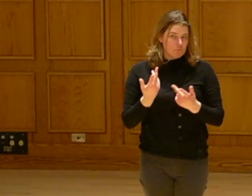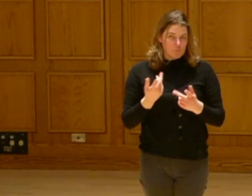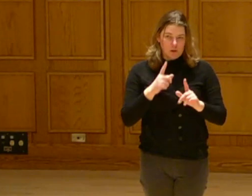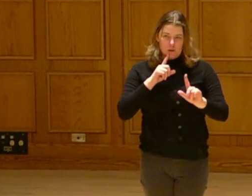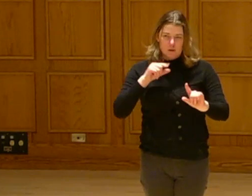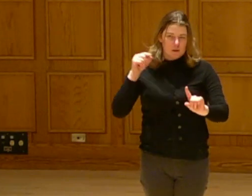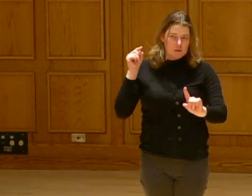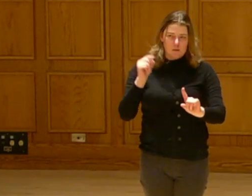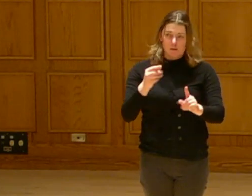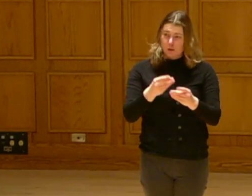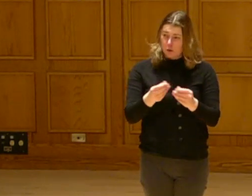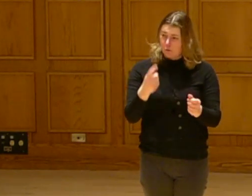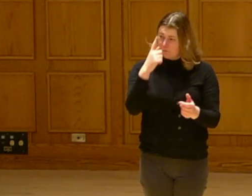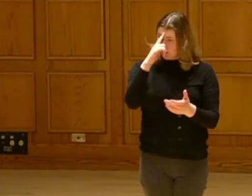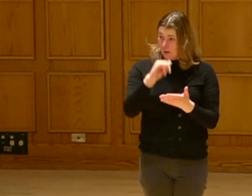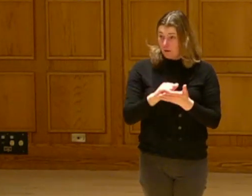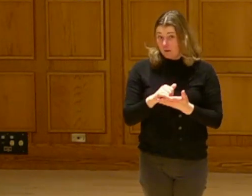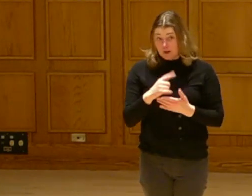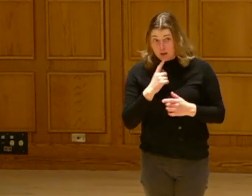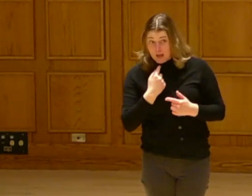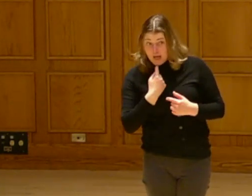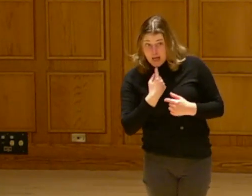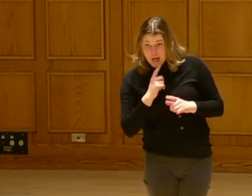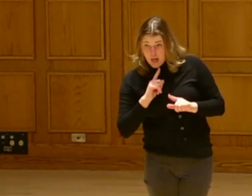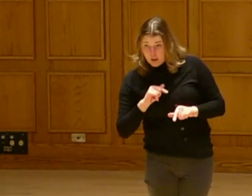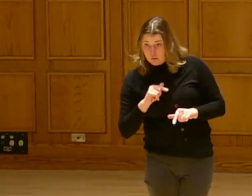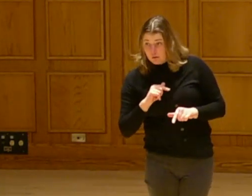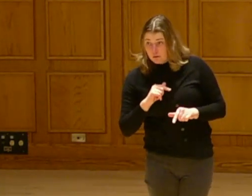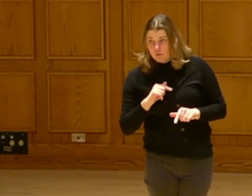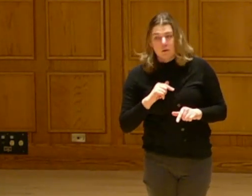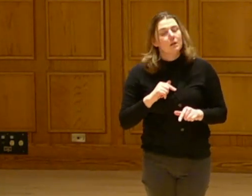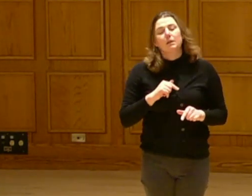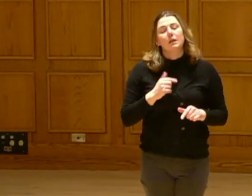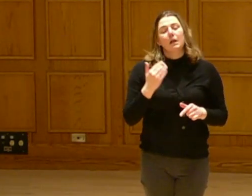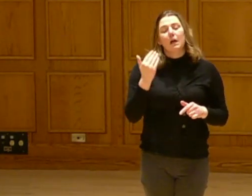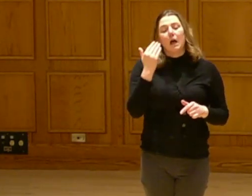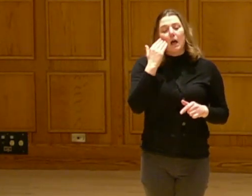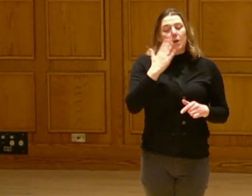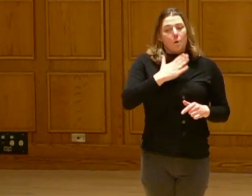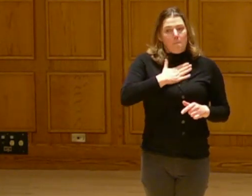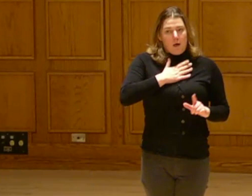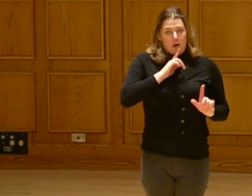I'm trying to find the solutions in all of that. What is the solution to that? I can't tell you the answer.